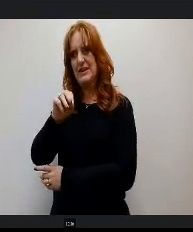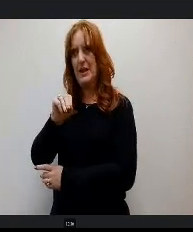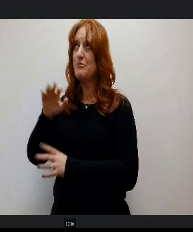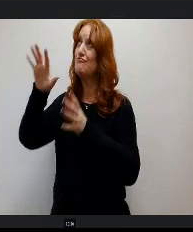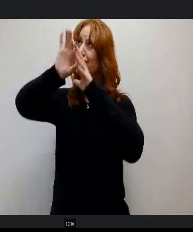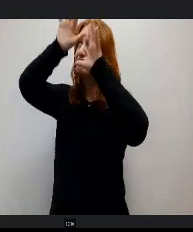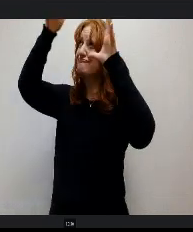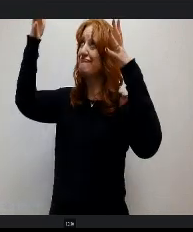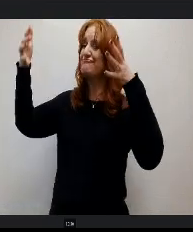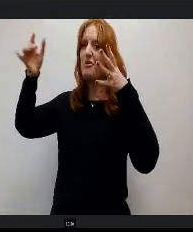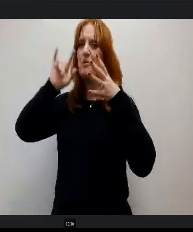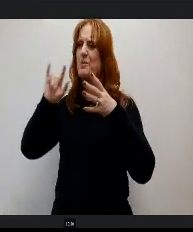community. This is a free event that we do.